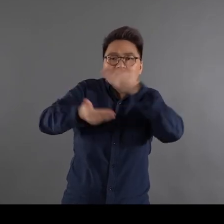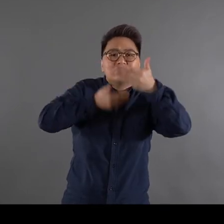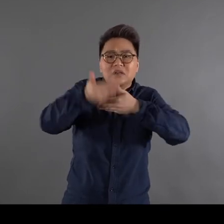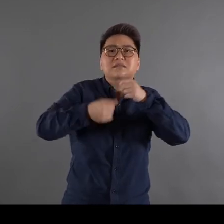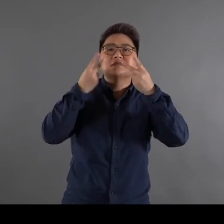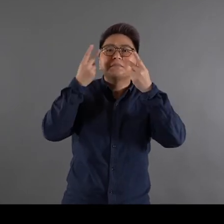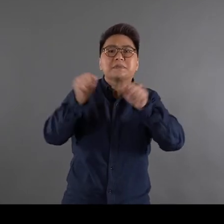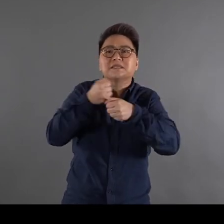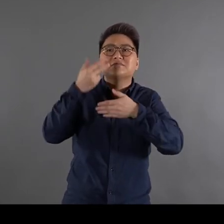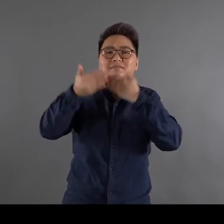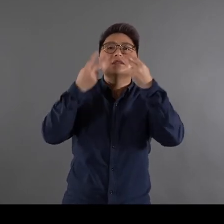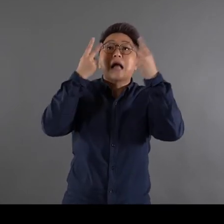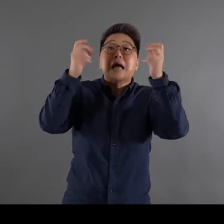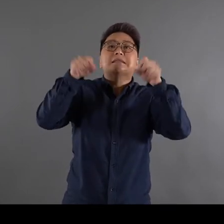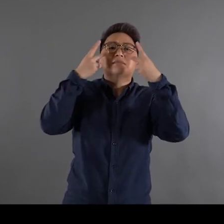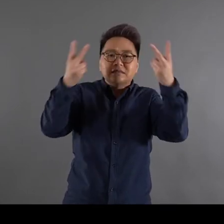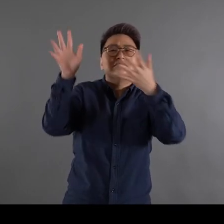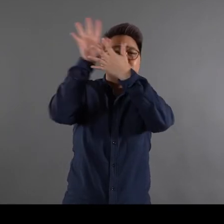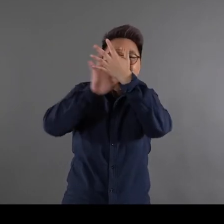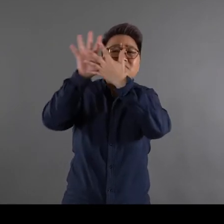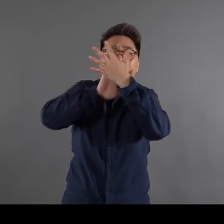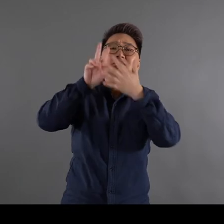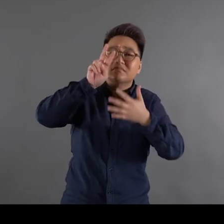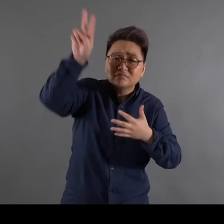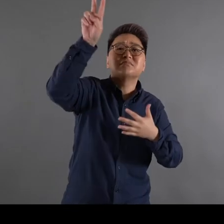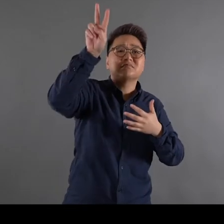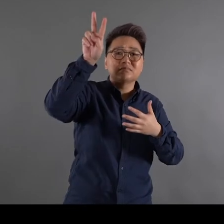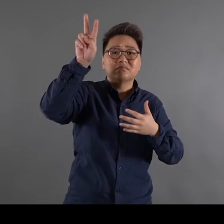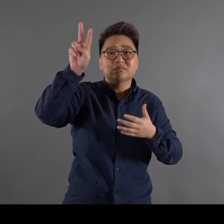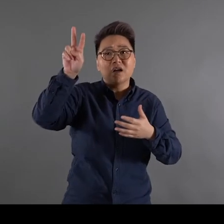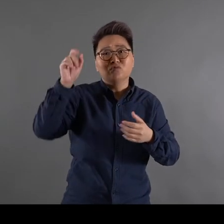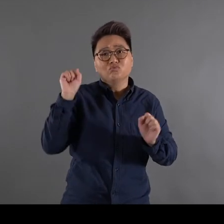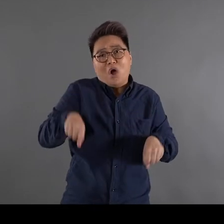to clarity [My daughter] started to chase after light with her eyes so I came up with